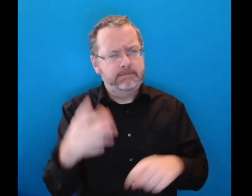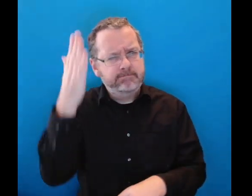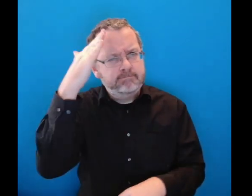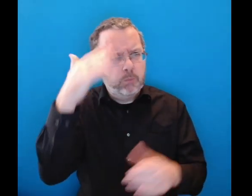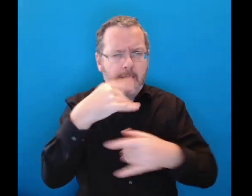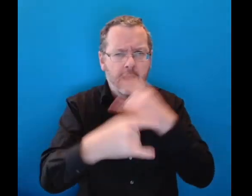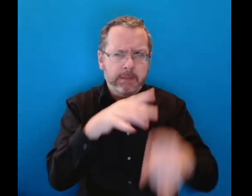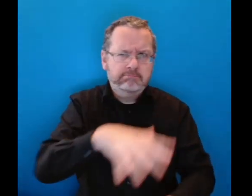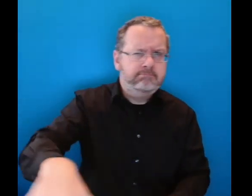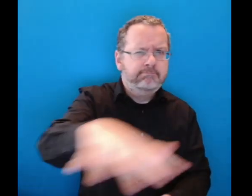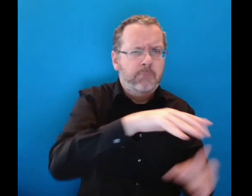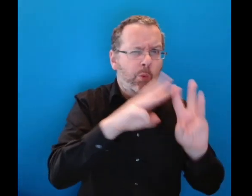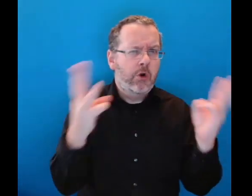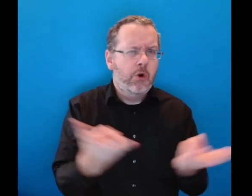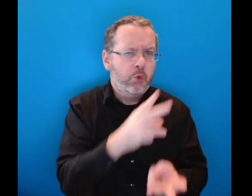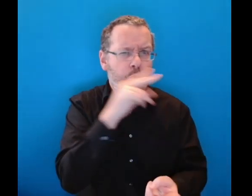Michael kept up to date with international news.